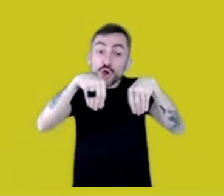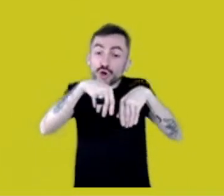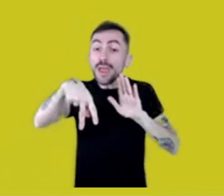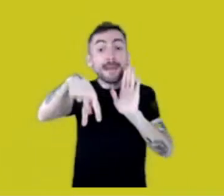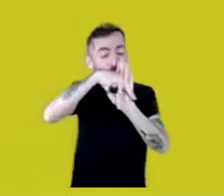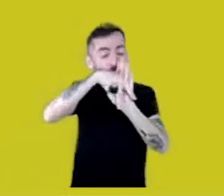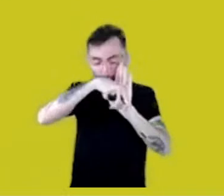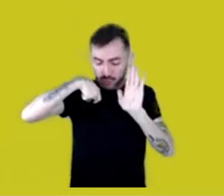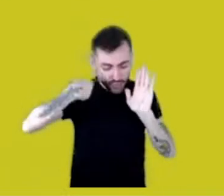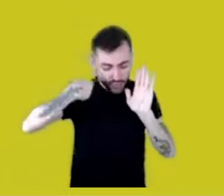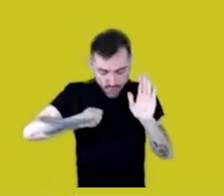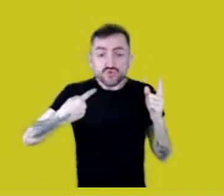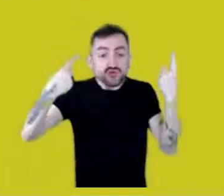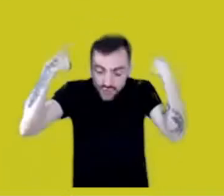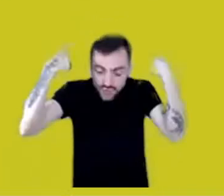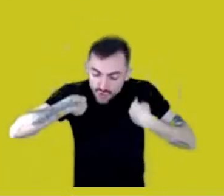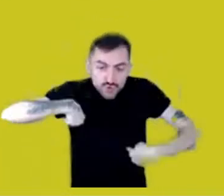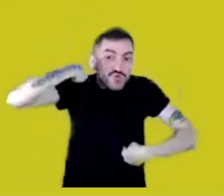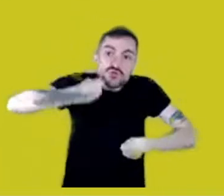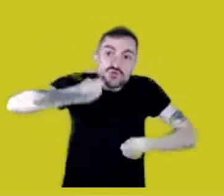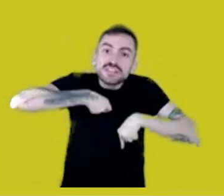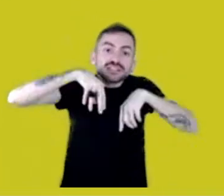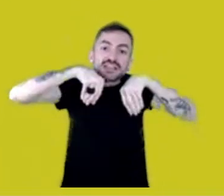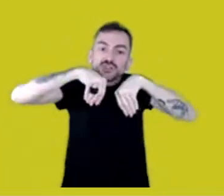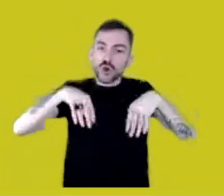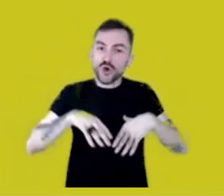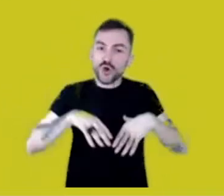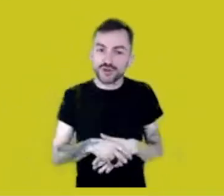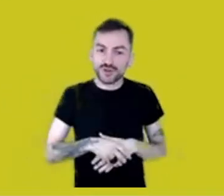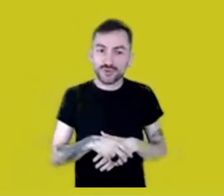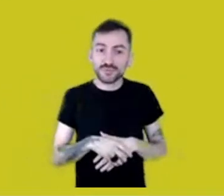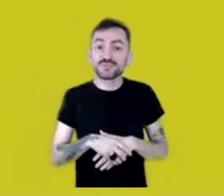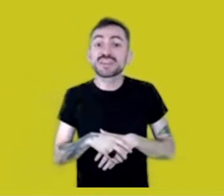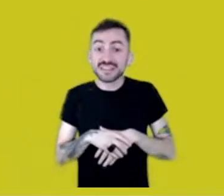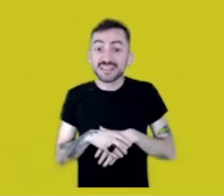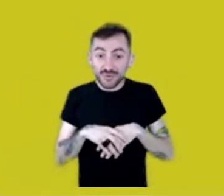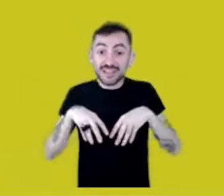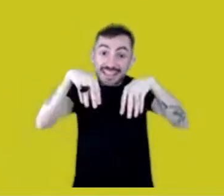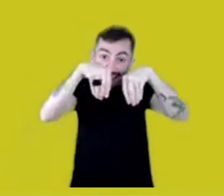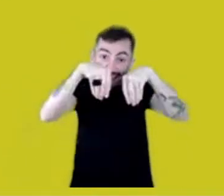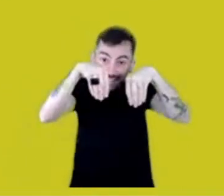The word for that patch of land is yamõ,